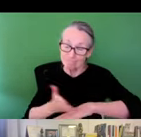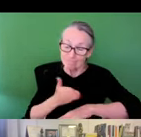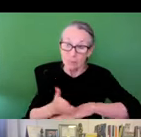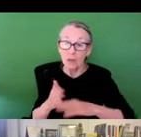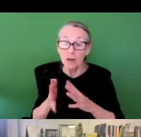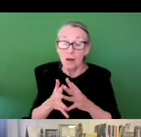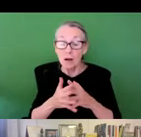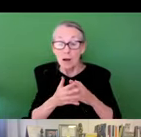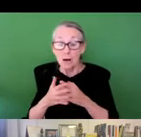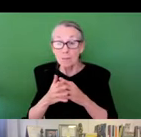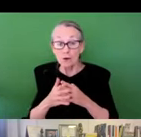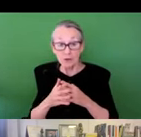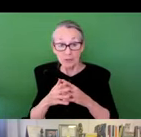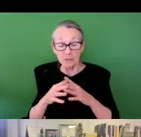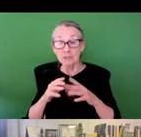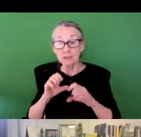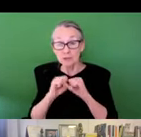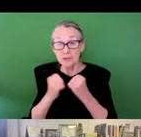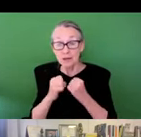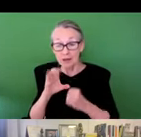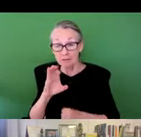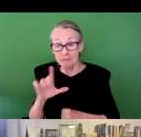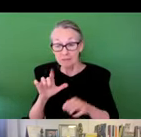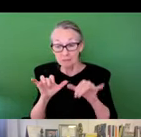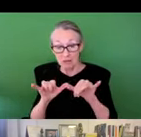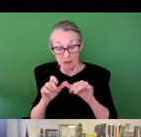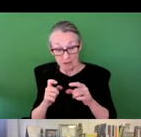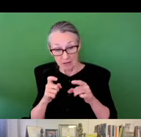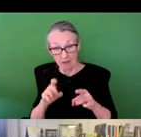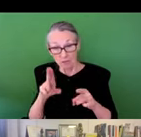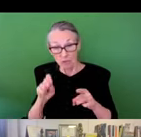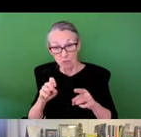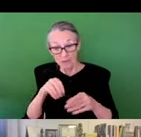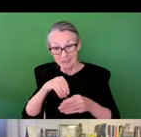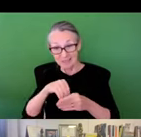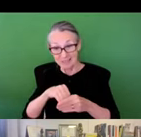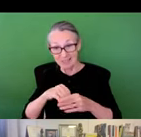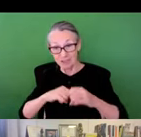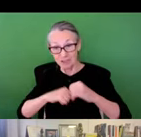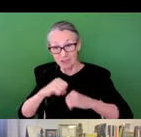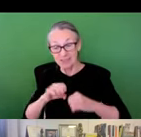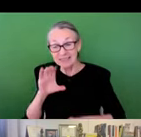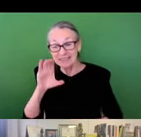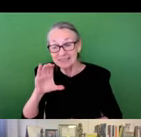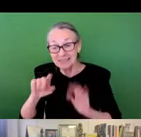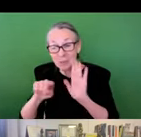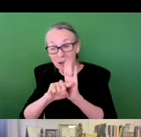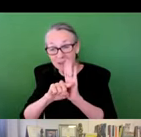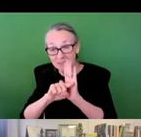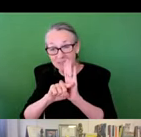is all around us. In fact, the American Society of civil engineers gave the US infrastructure at a national level